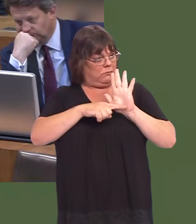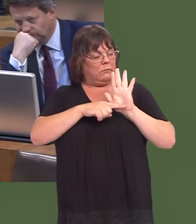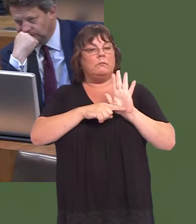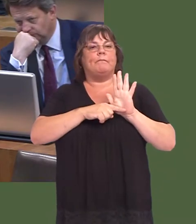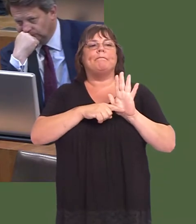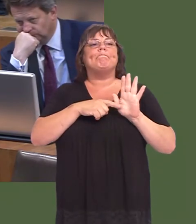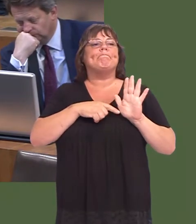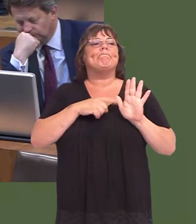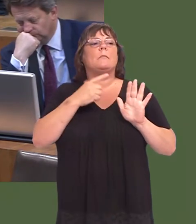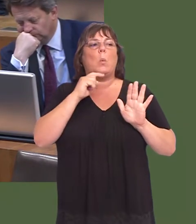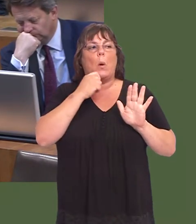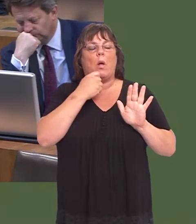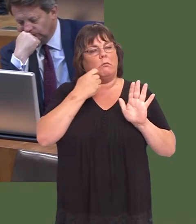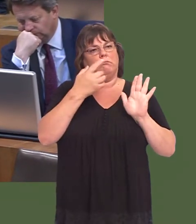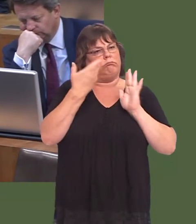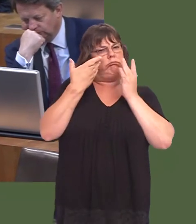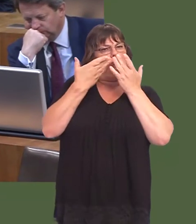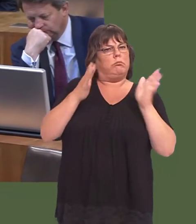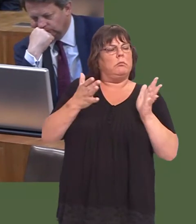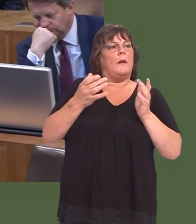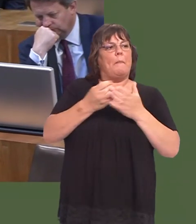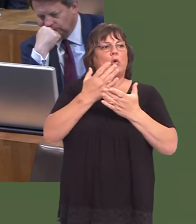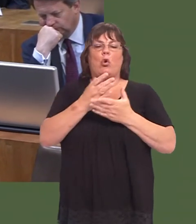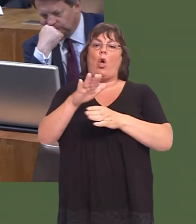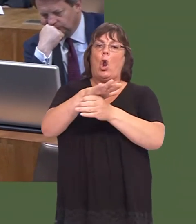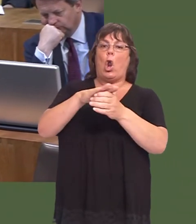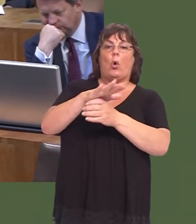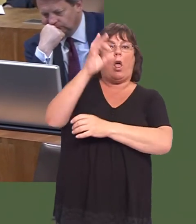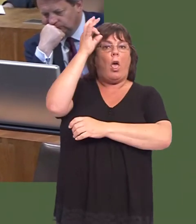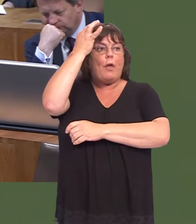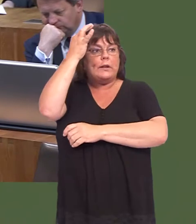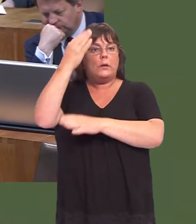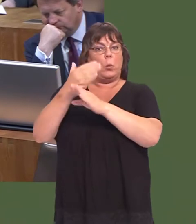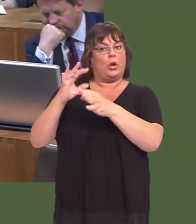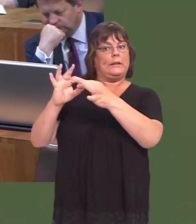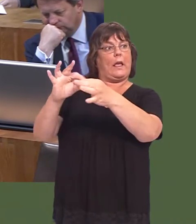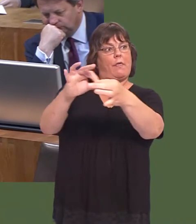is no secretólook at ensuring that local authorities work together on a regional basis